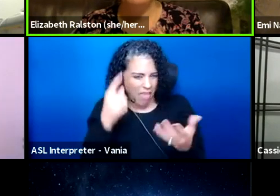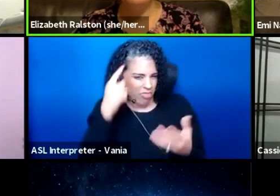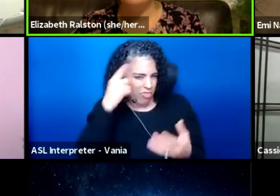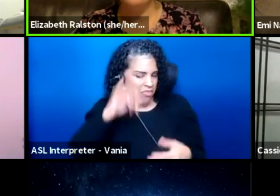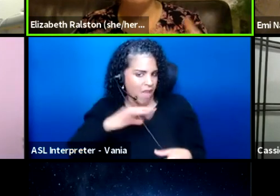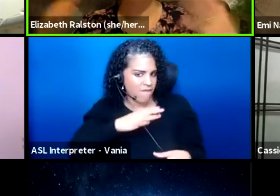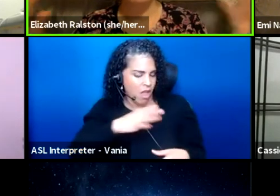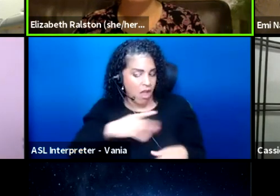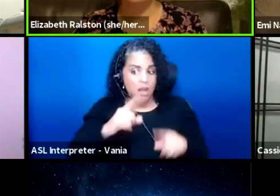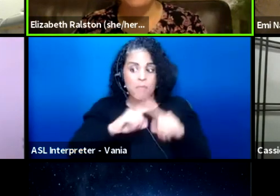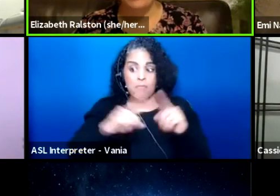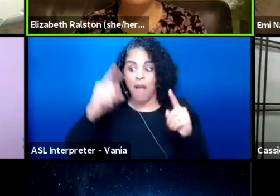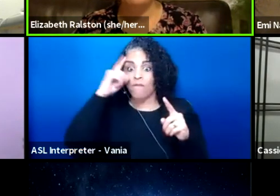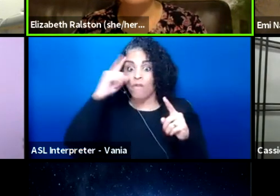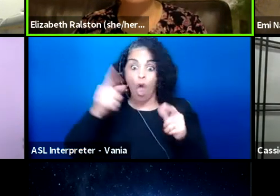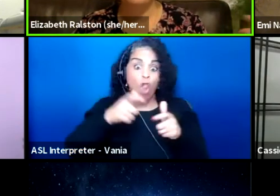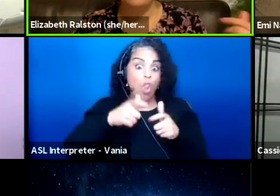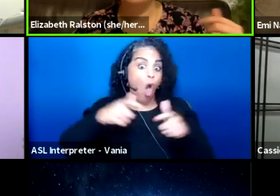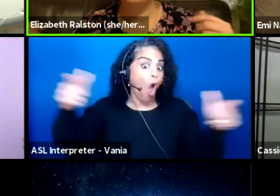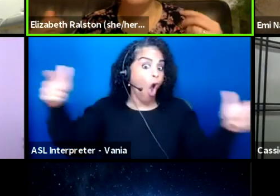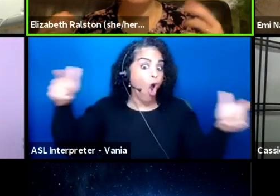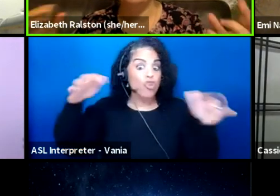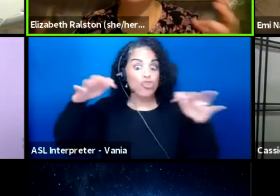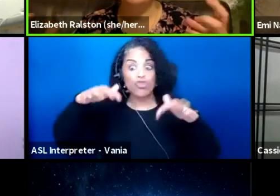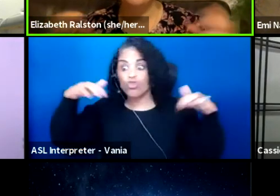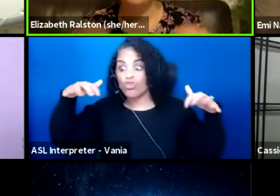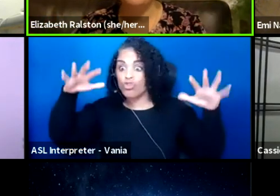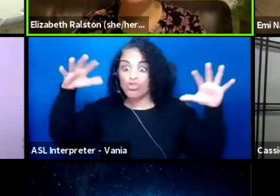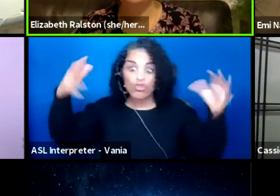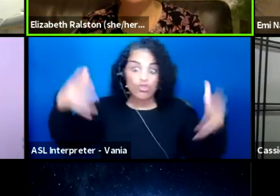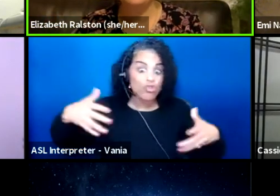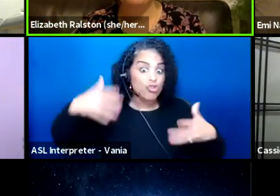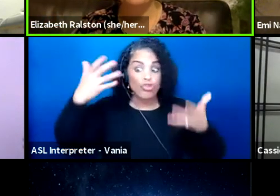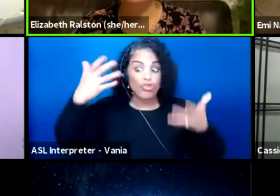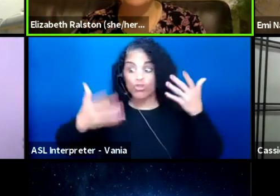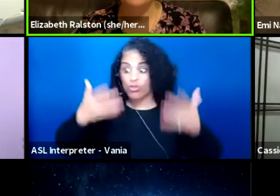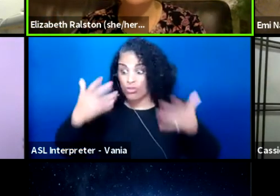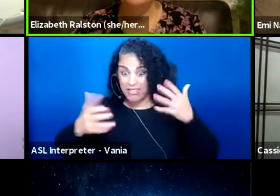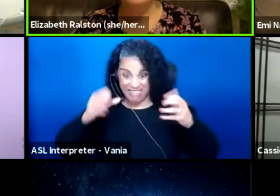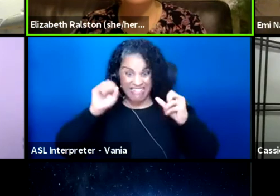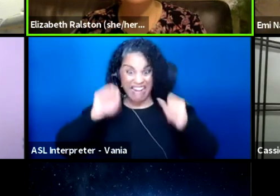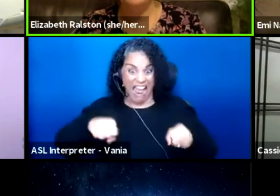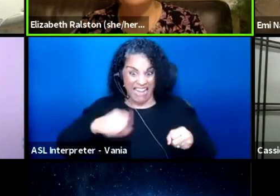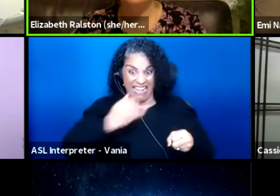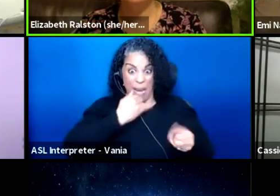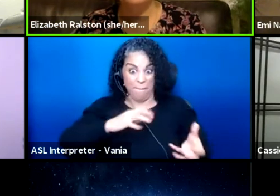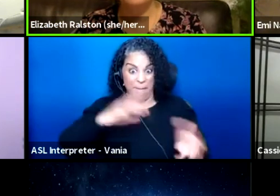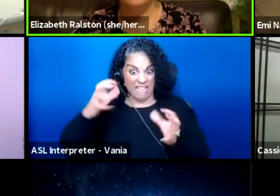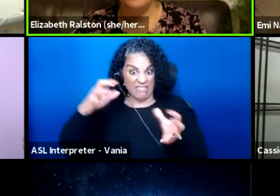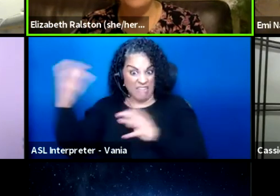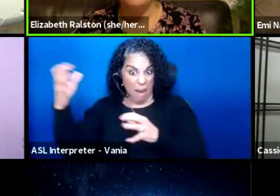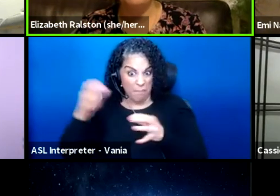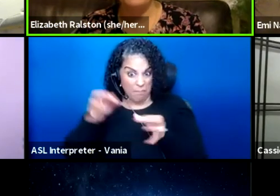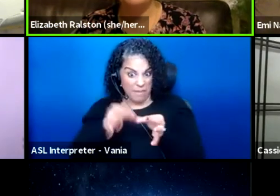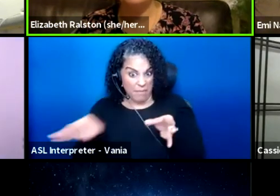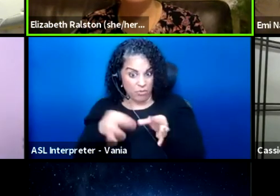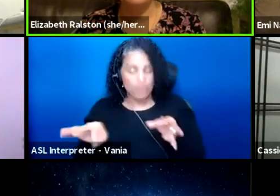but for very large gatherings when things could possibly get messed up, it would be good to invest in